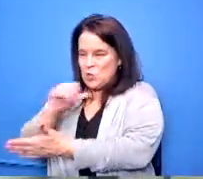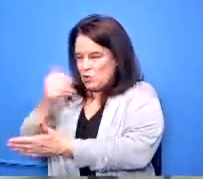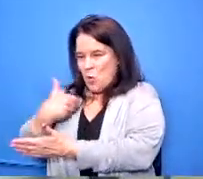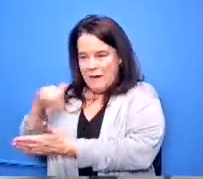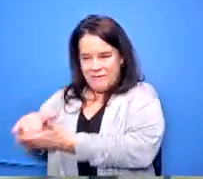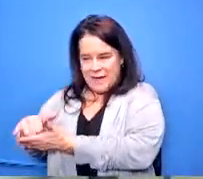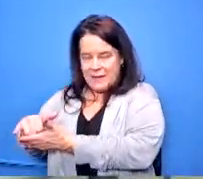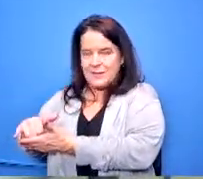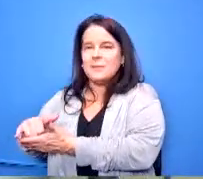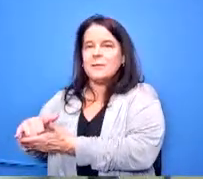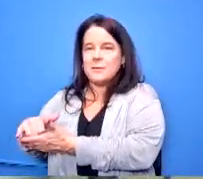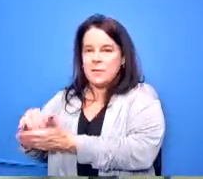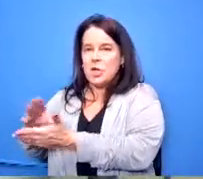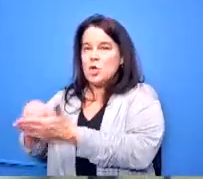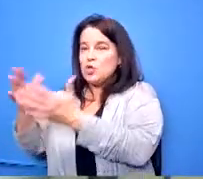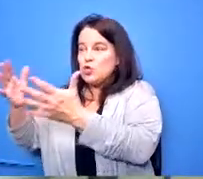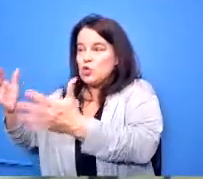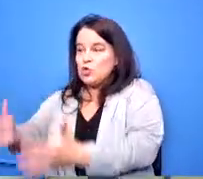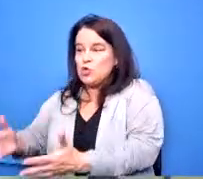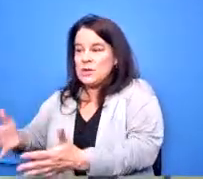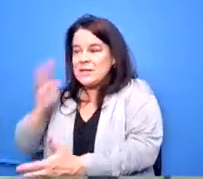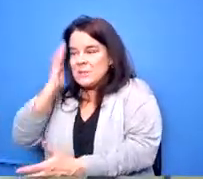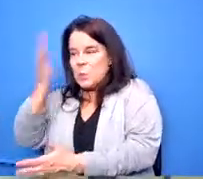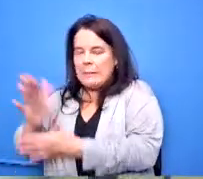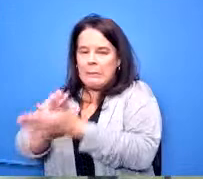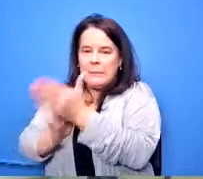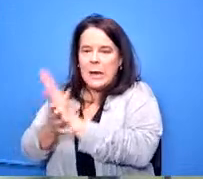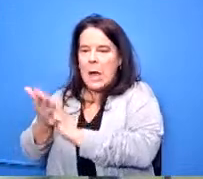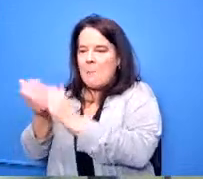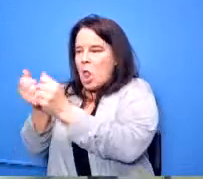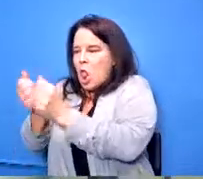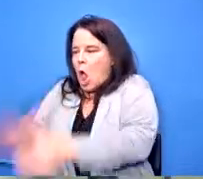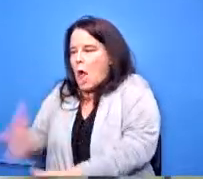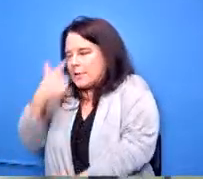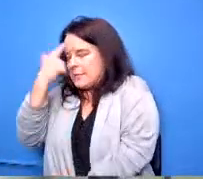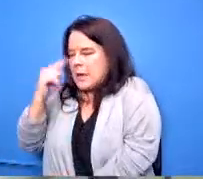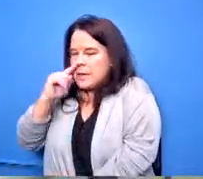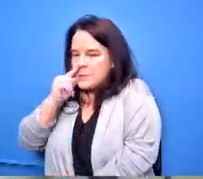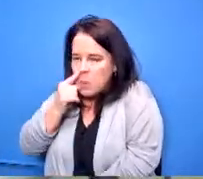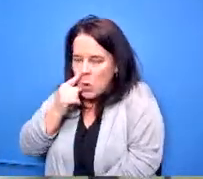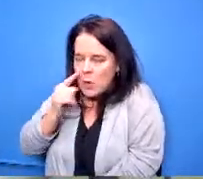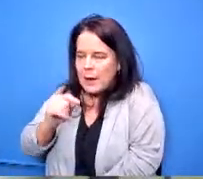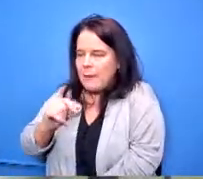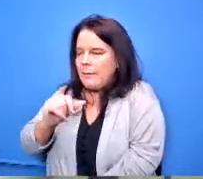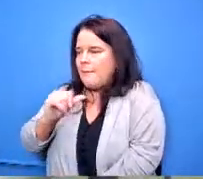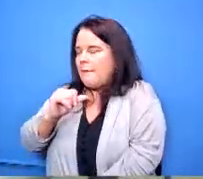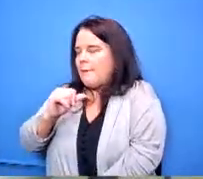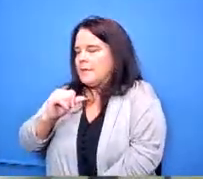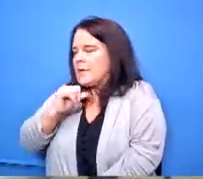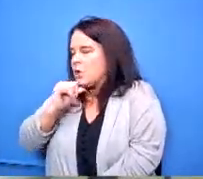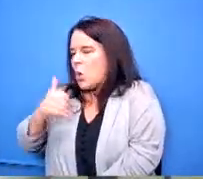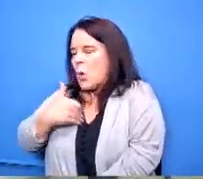students to board them to not being challenged to not seeing those type of opportunities so with